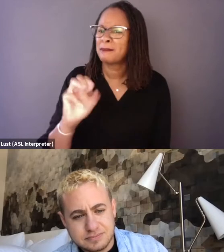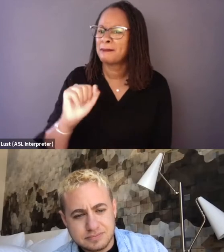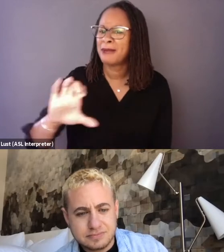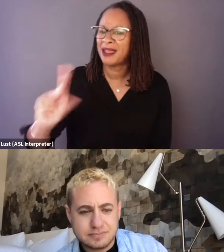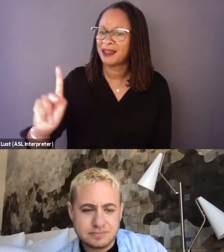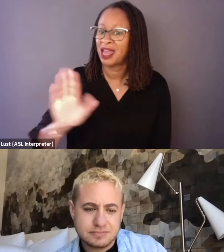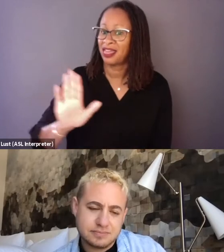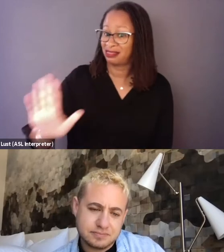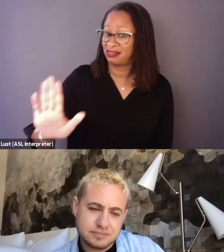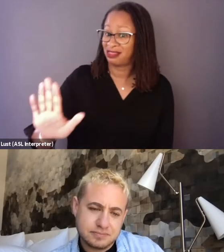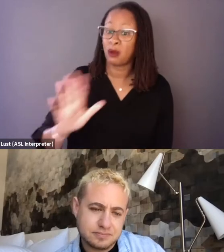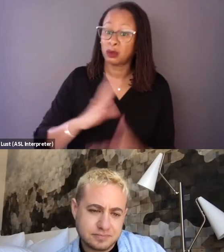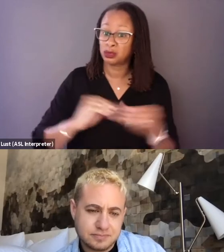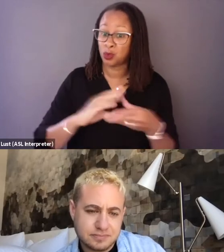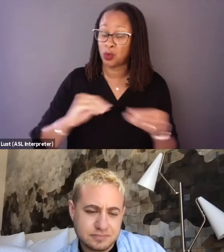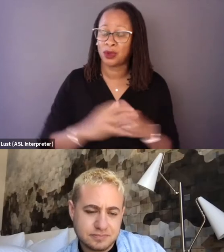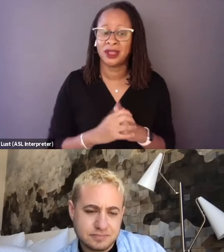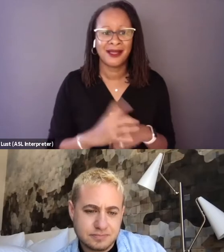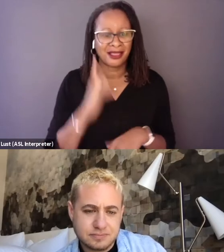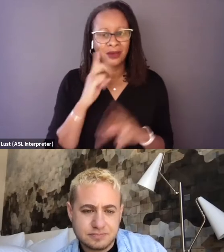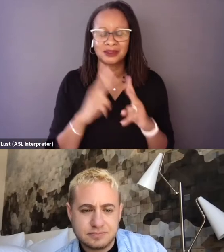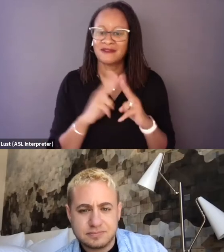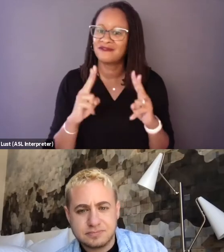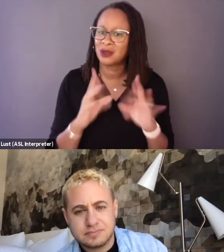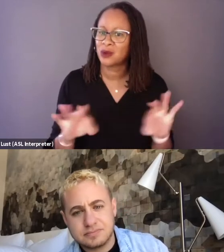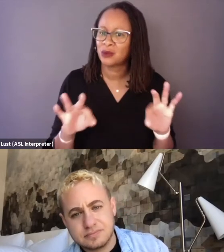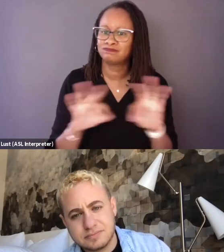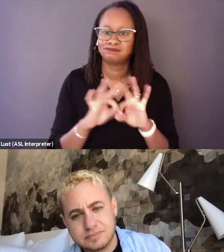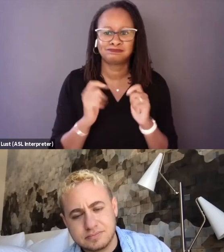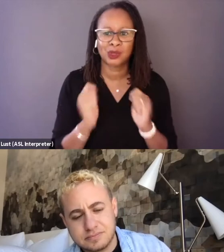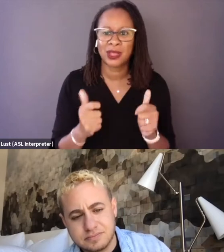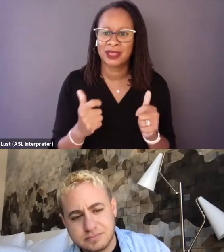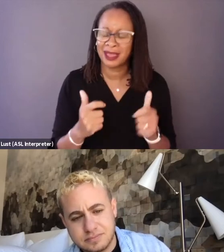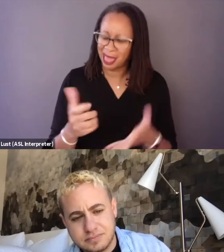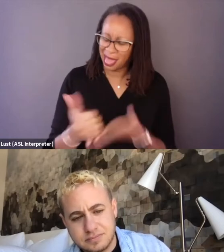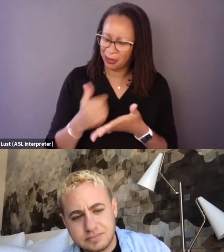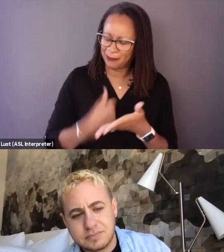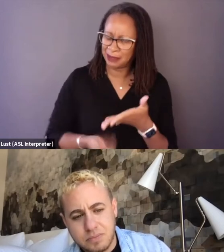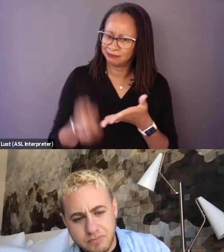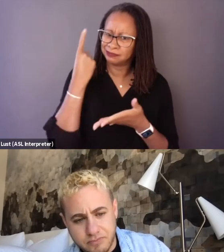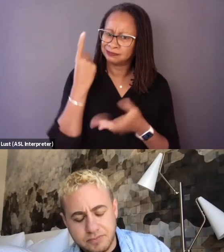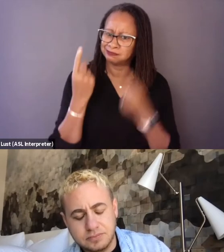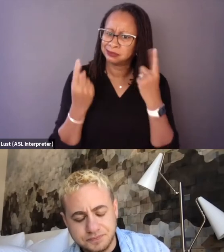and I just thought it was very quickly was helping me digest a lot of what I was asking